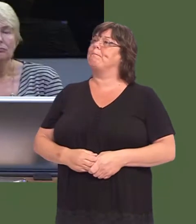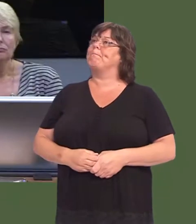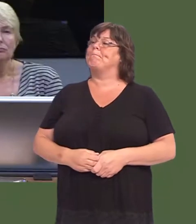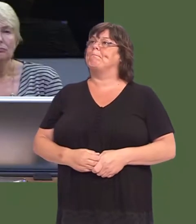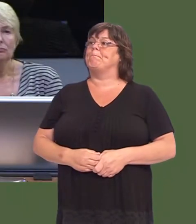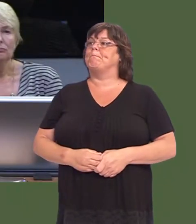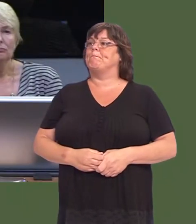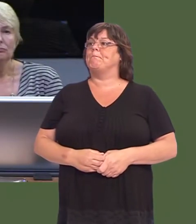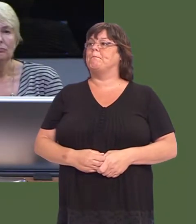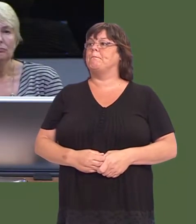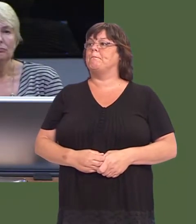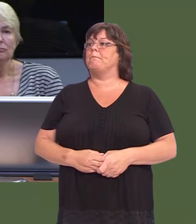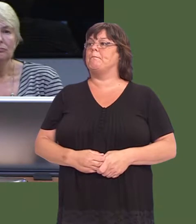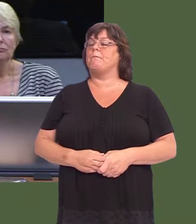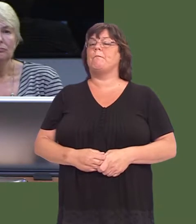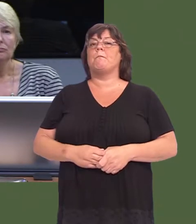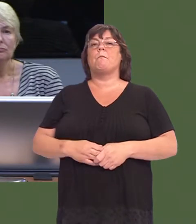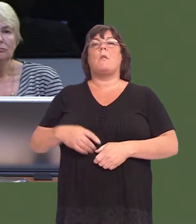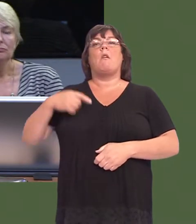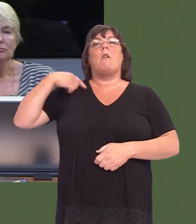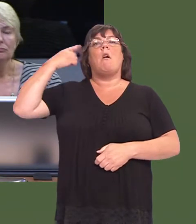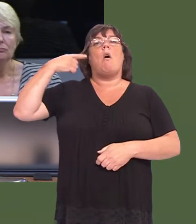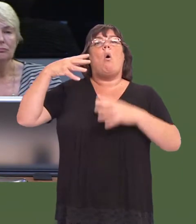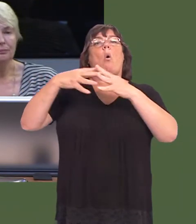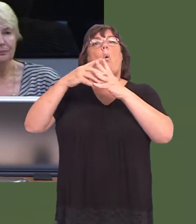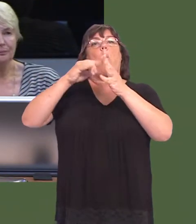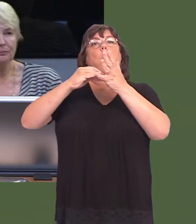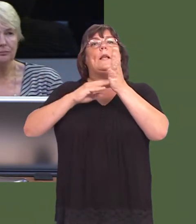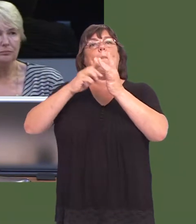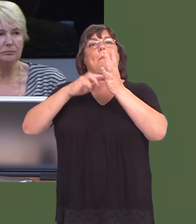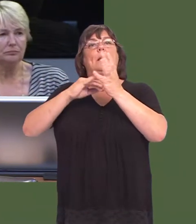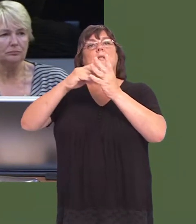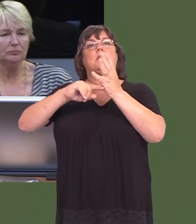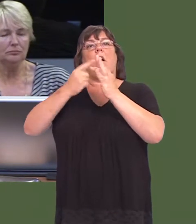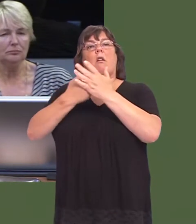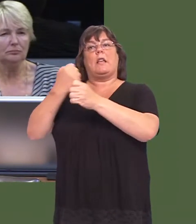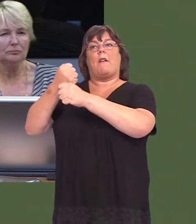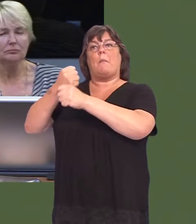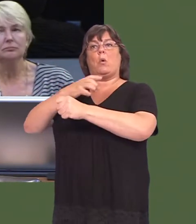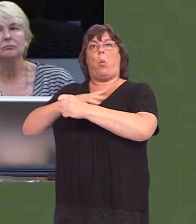Faced with this Westminster Government that is committed to austerity, Wales needs a Government